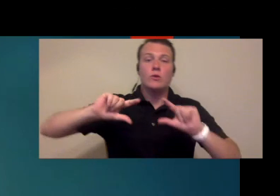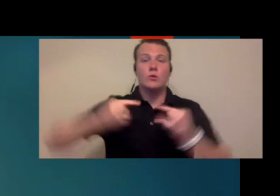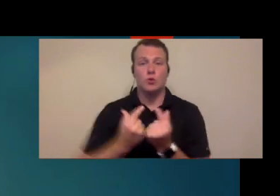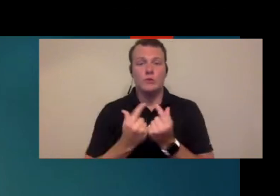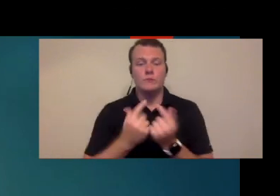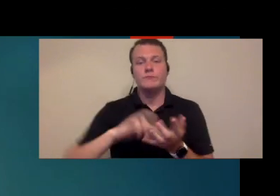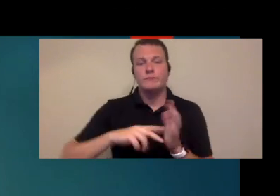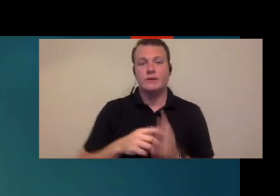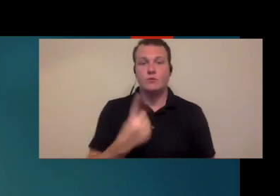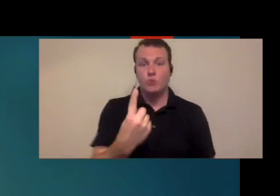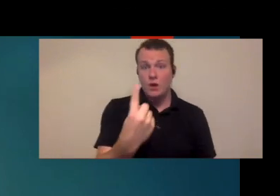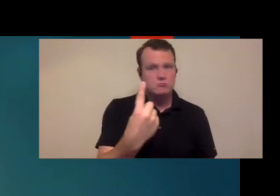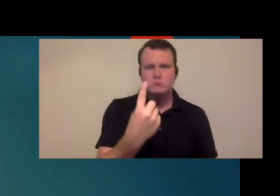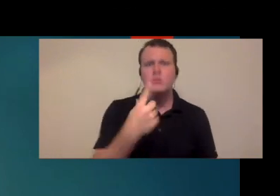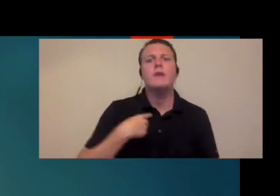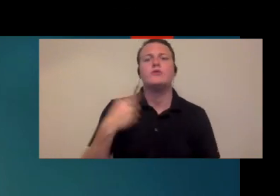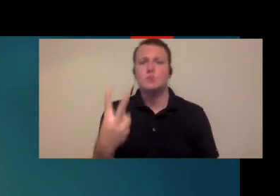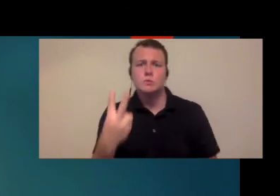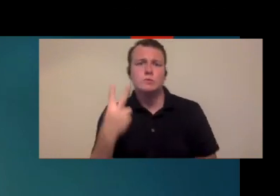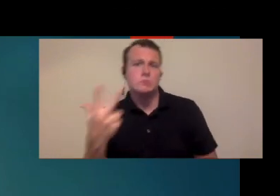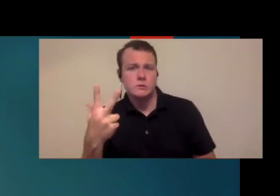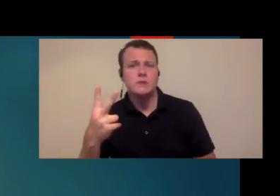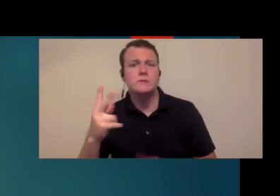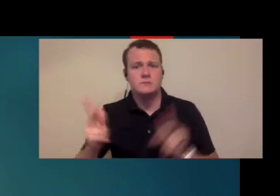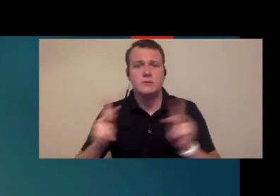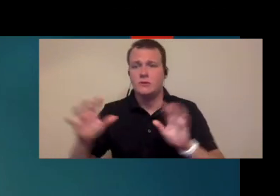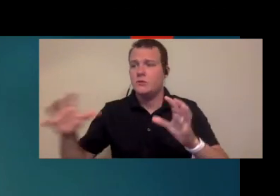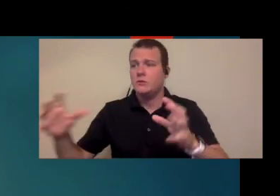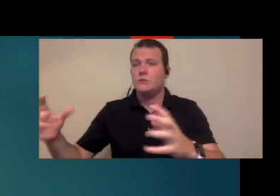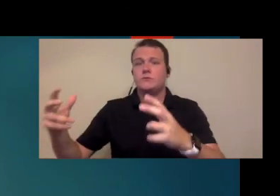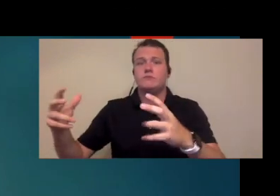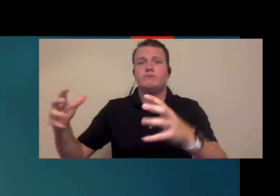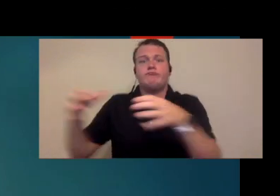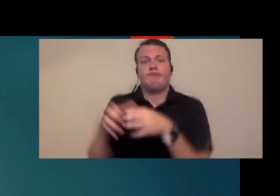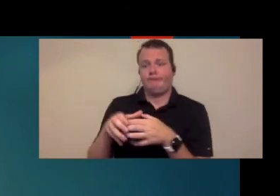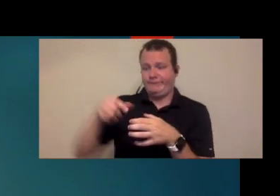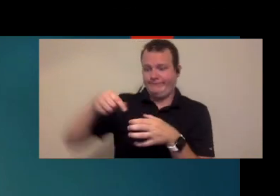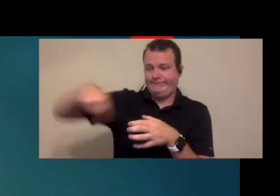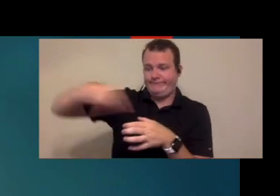or if you have more than one partner that's coming in together it gets a